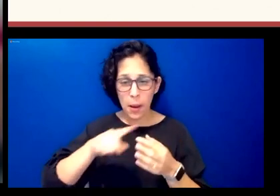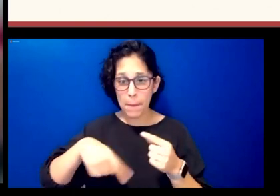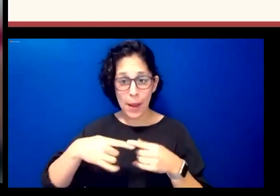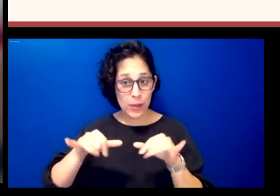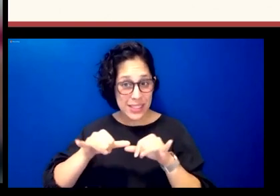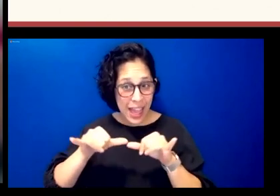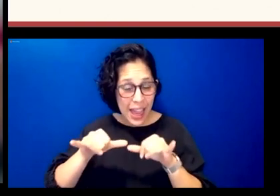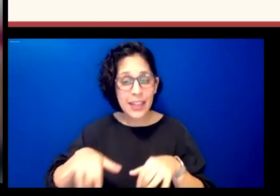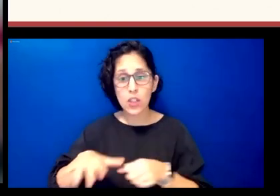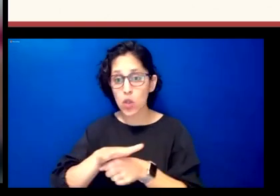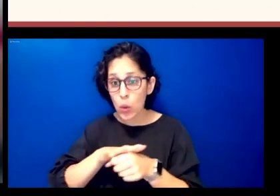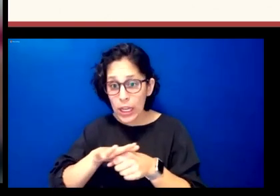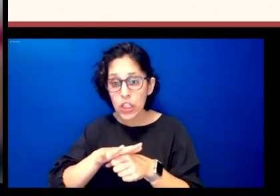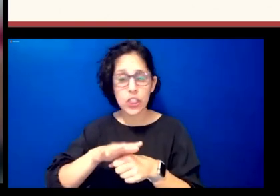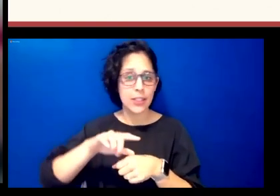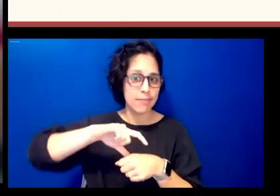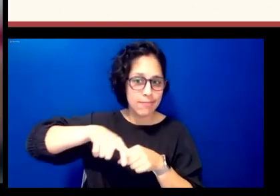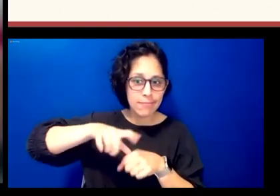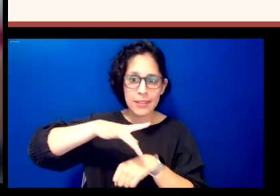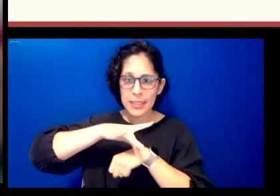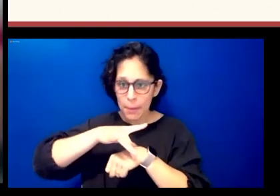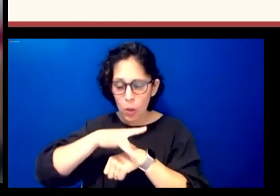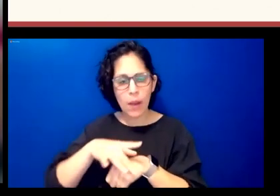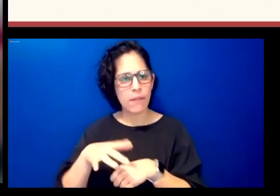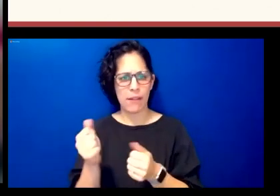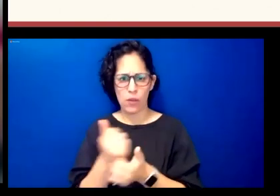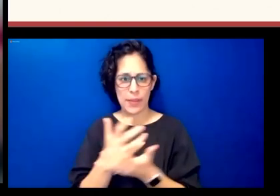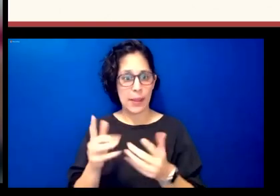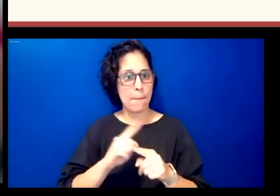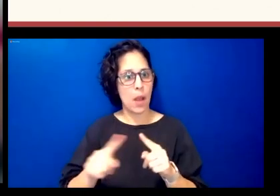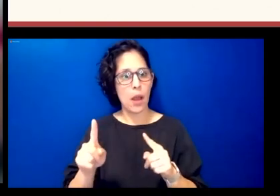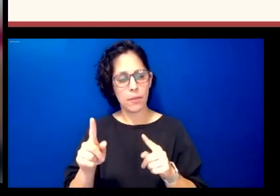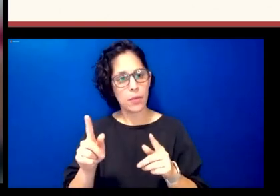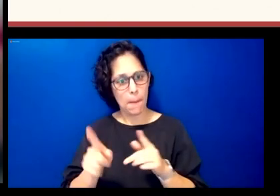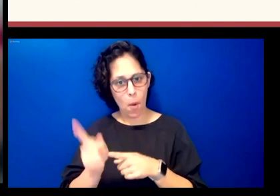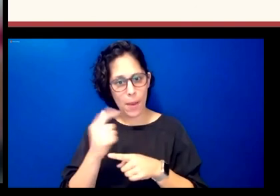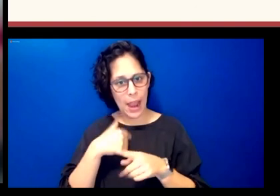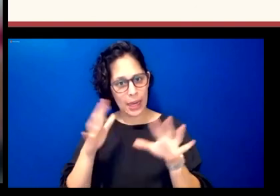and so forth but from the moment i took over direction of this program in 2007 people were